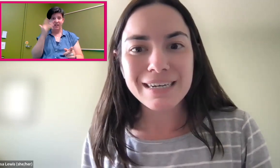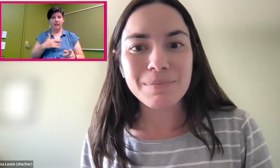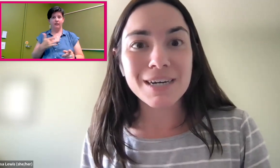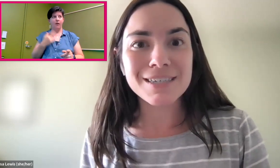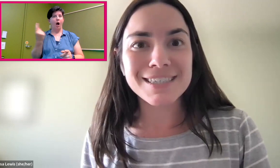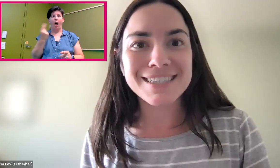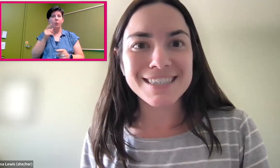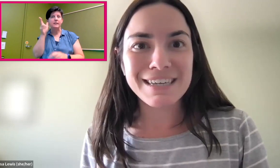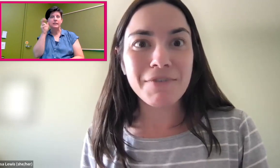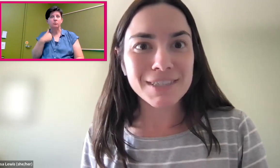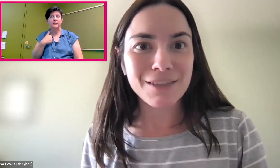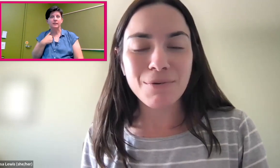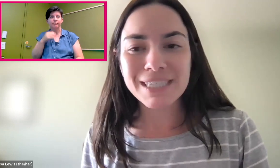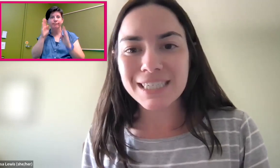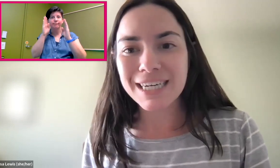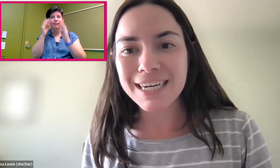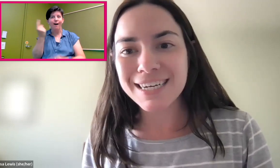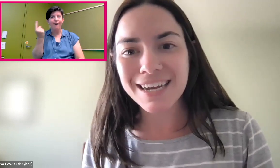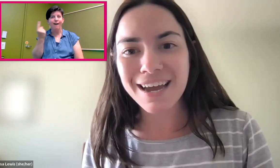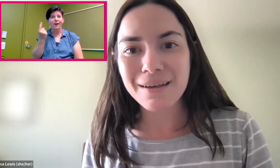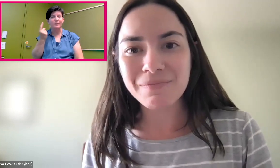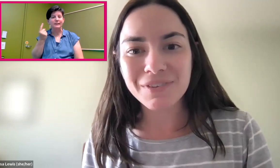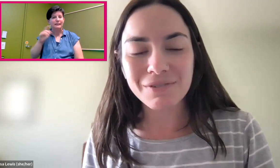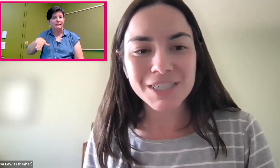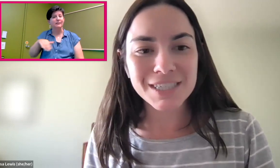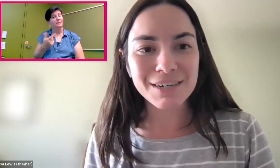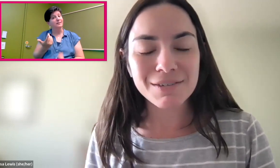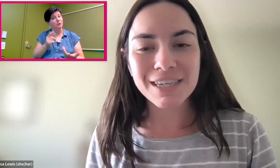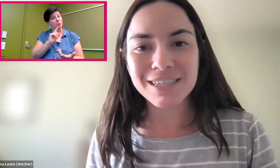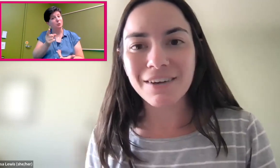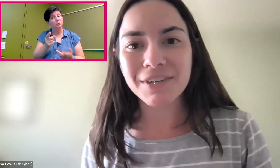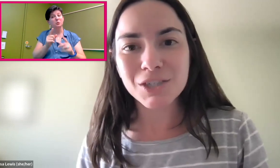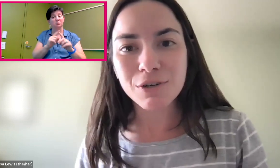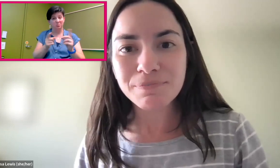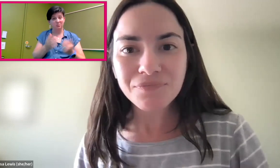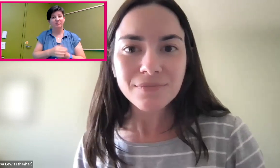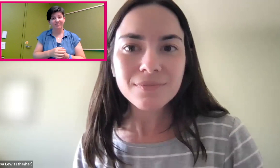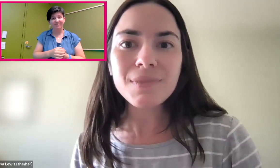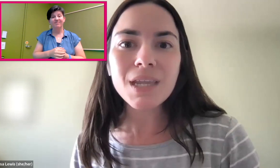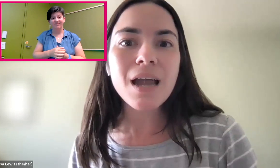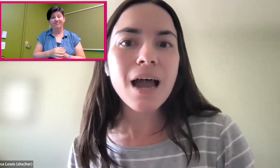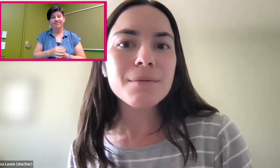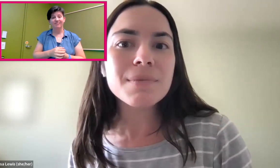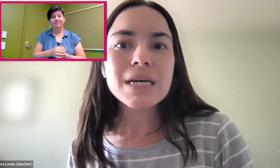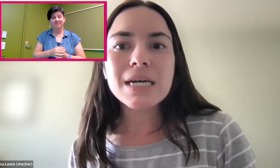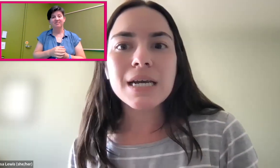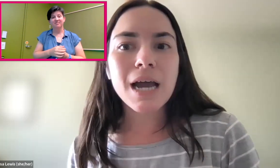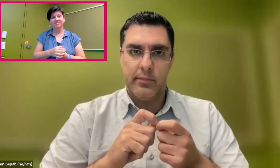because it feels like they're always listening, which is definitely true.